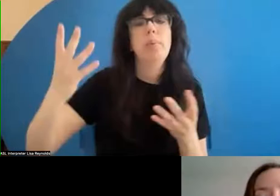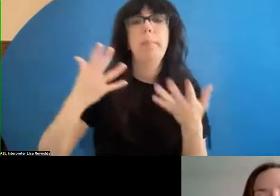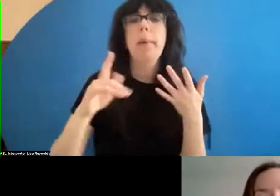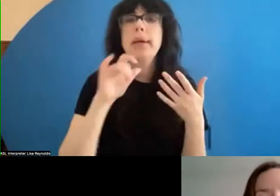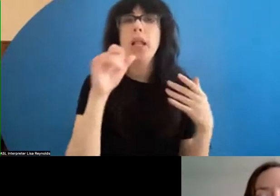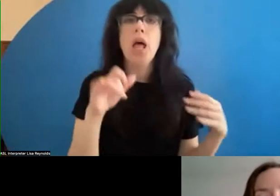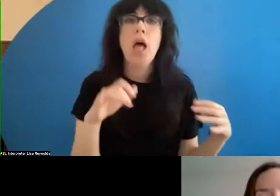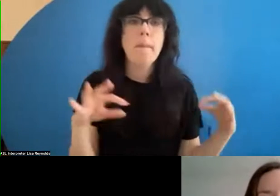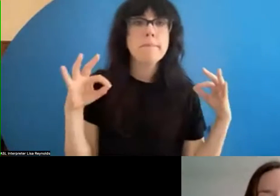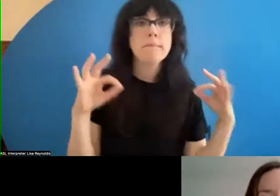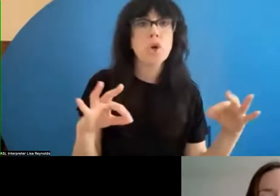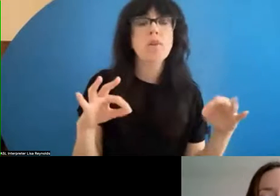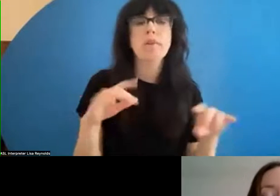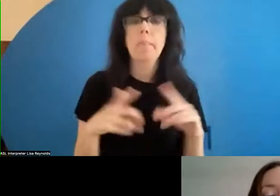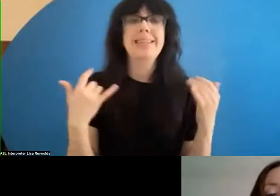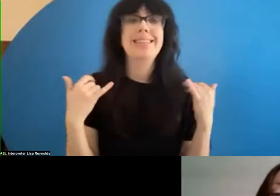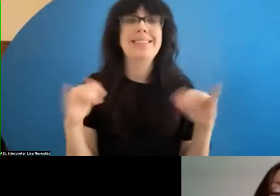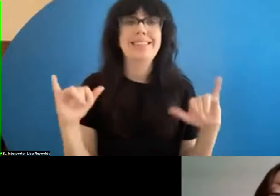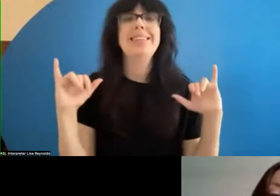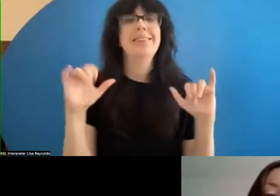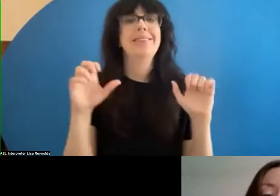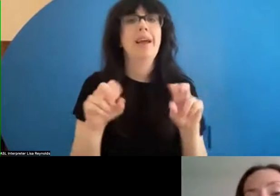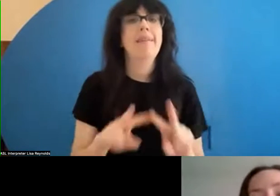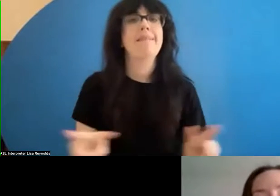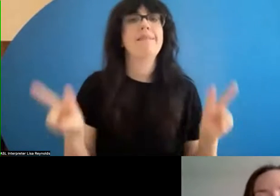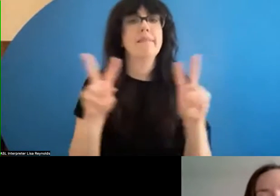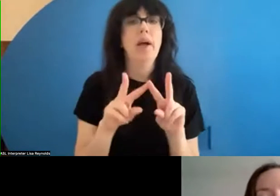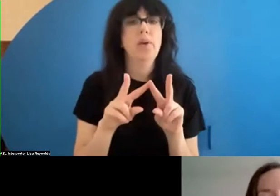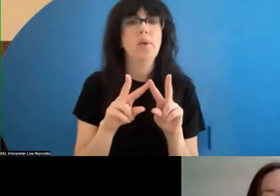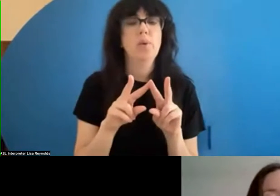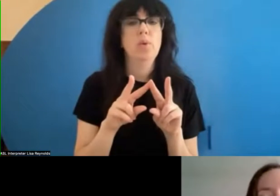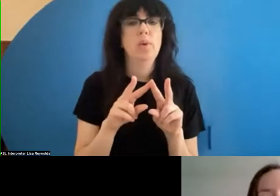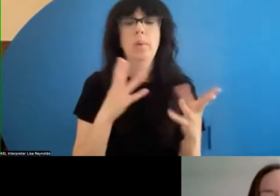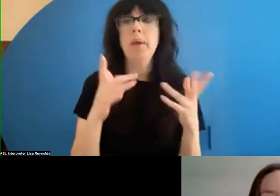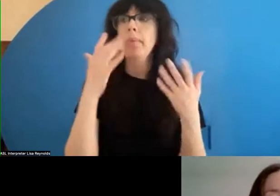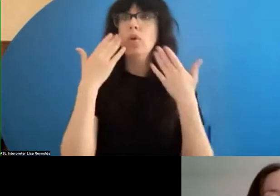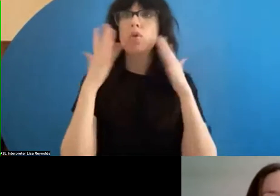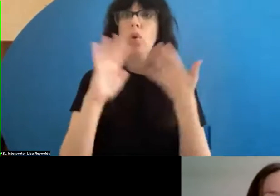forms, can be incredibly valuable. Even if that's not what you want to make public on your website or your